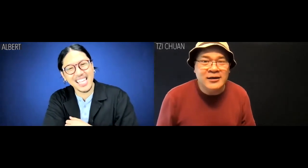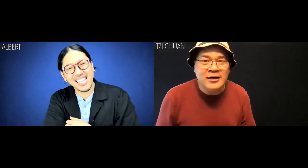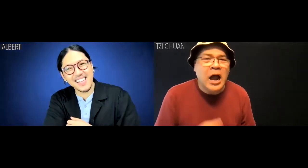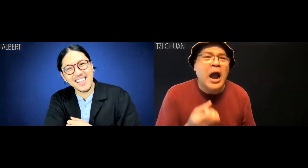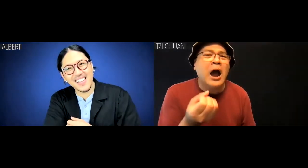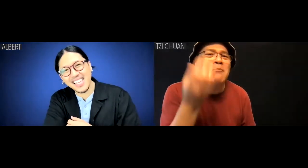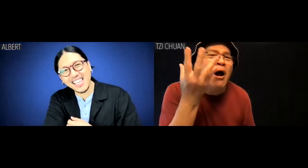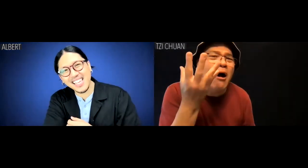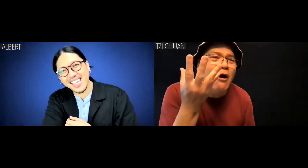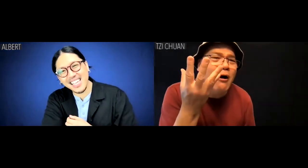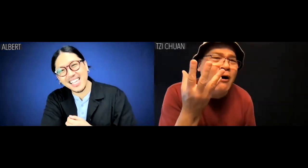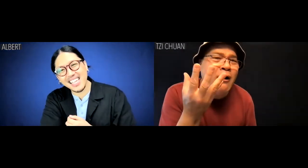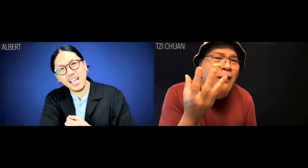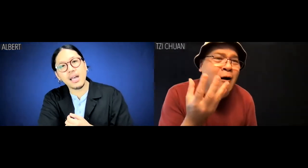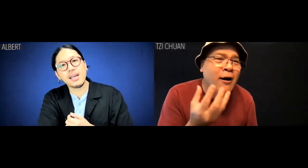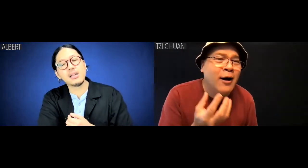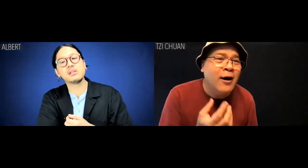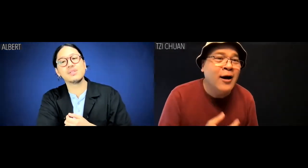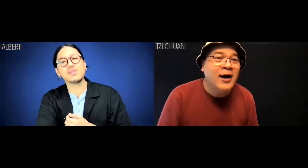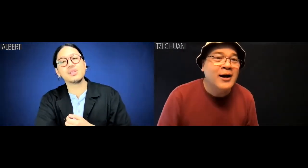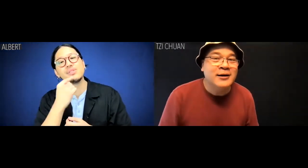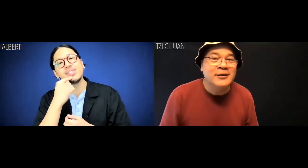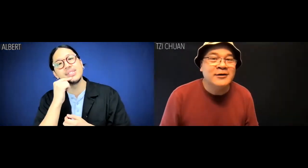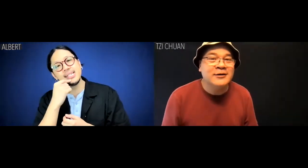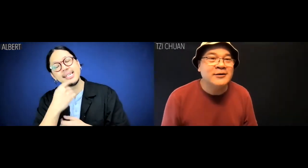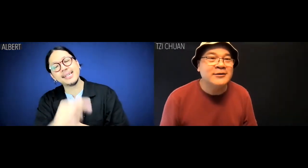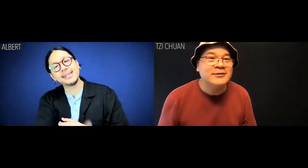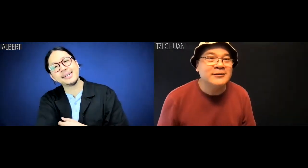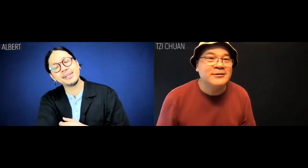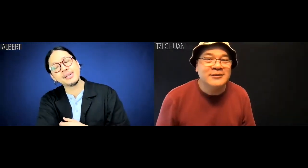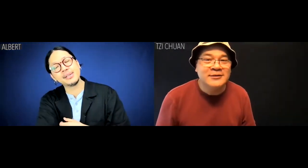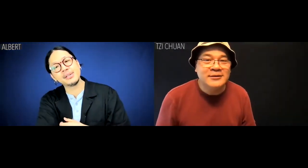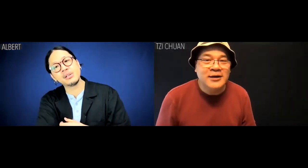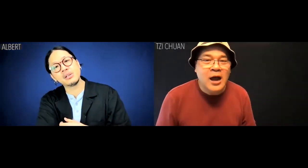Tzi Chuan: How much money? Albert: Dude, seriously?